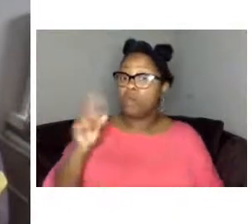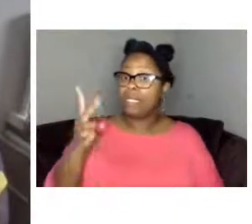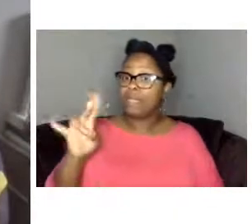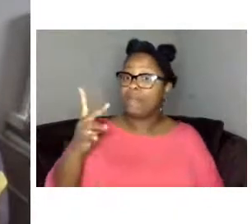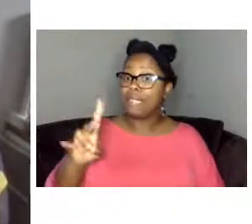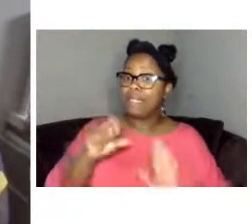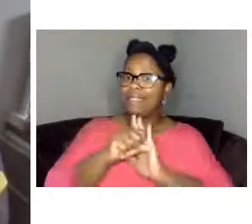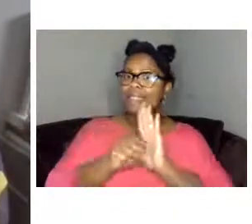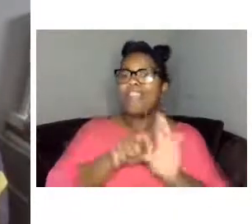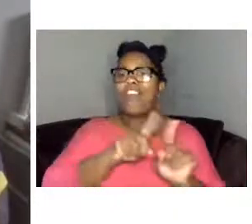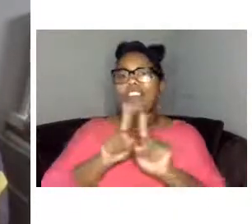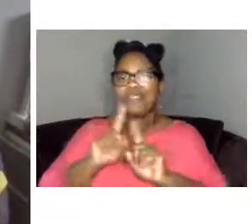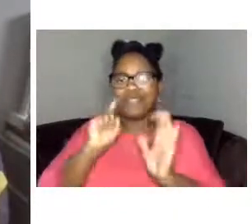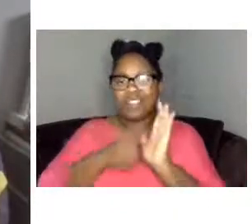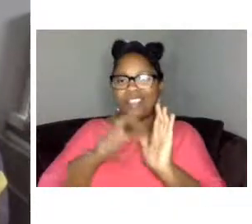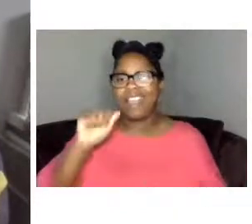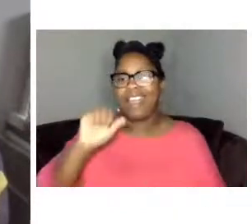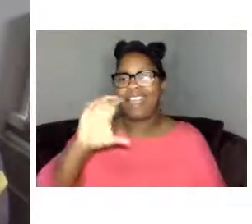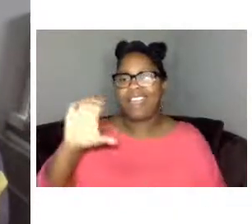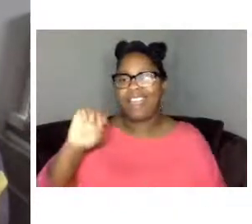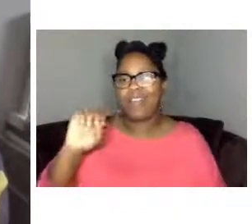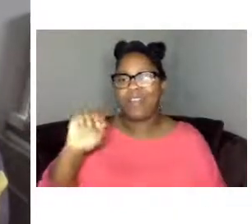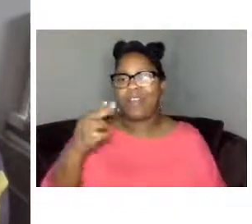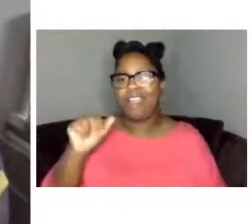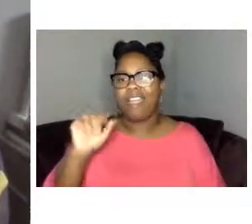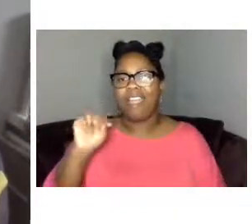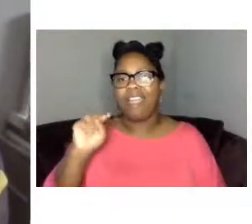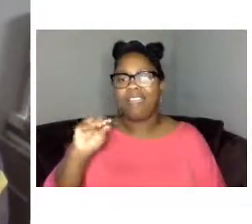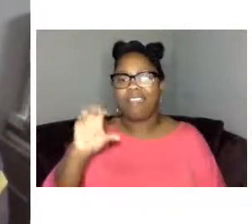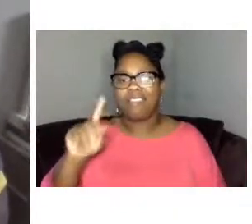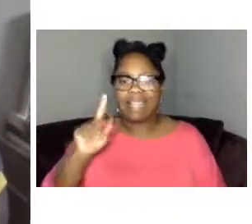was adapted from an original text authored by Ryan A Coons